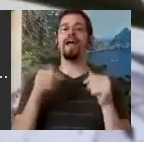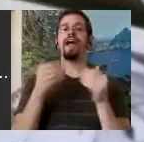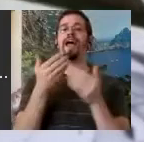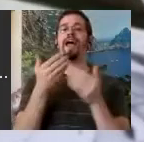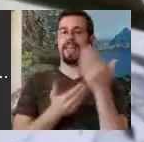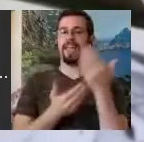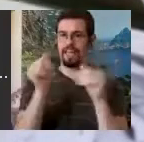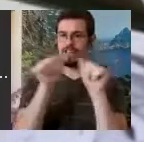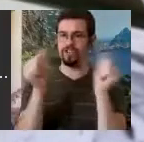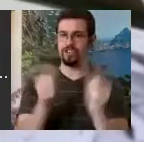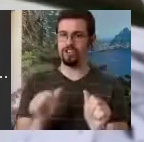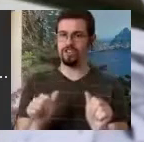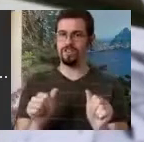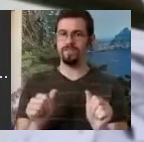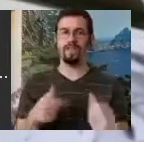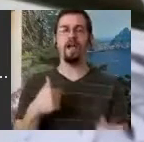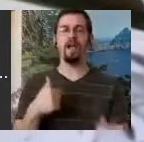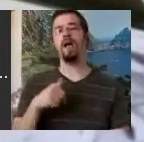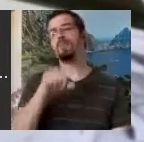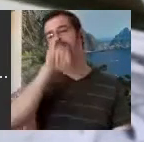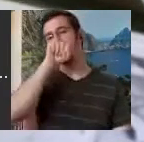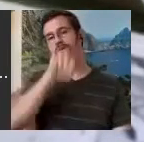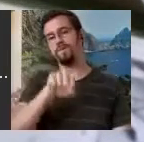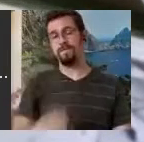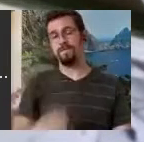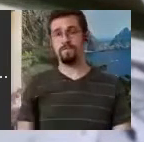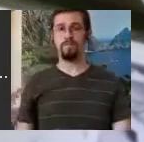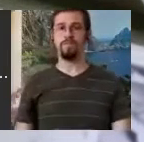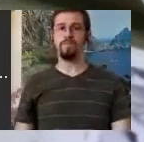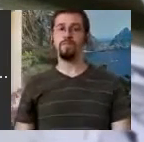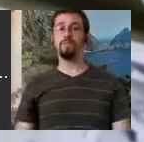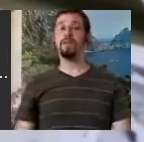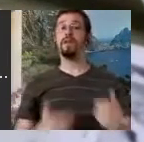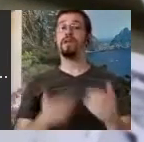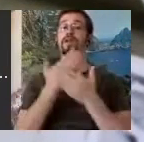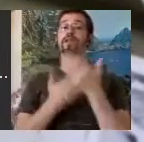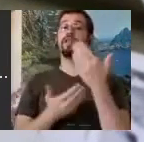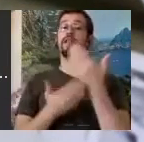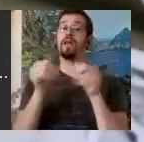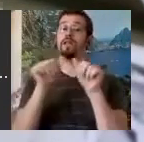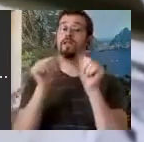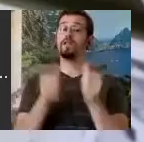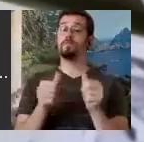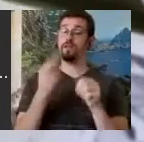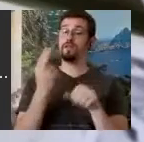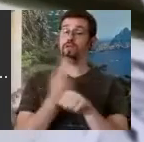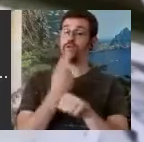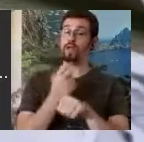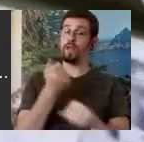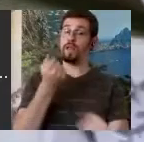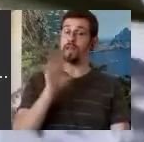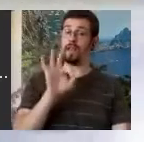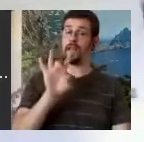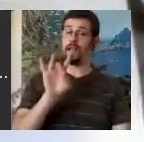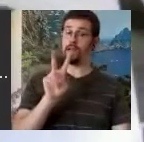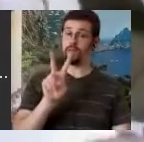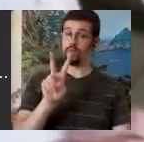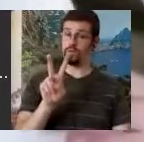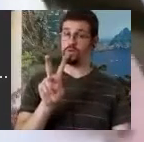and it is a handshape that was used in 1982 and I got proof of it because here